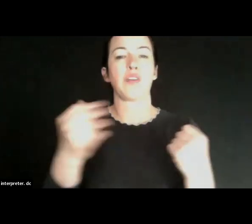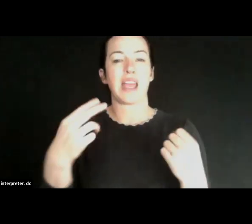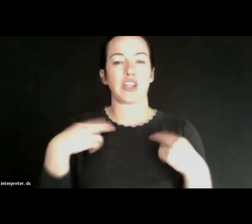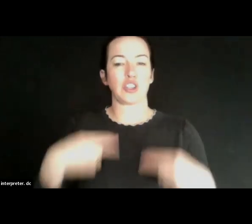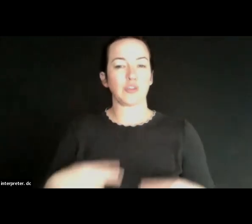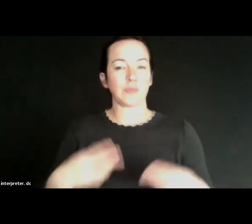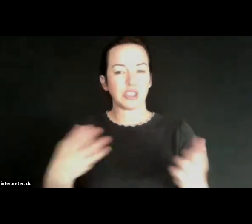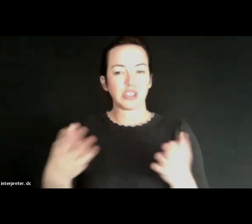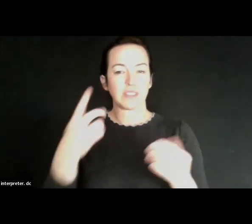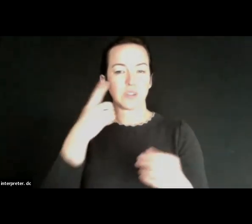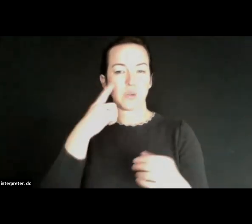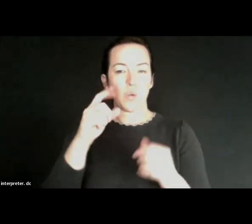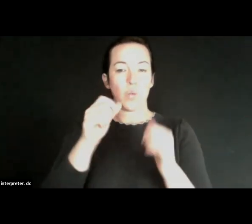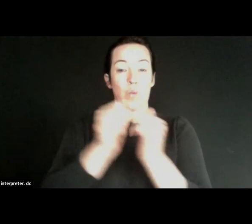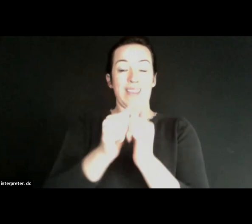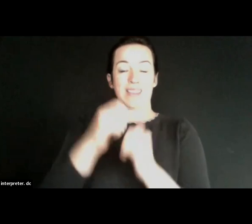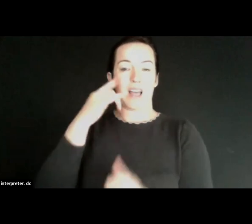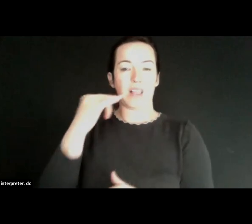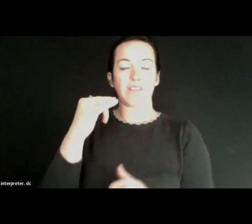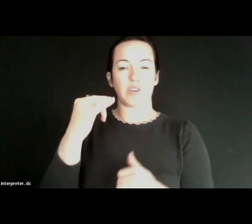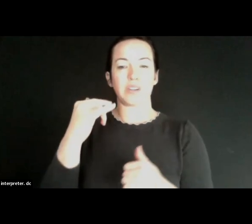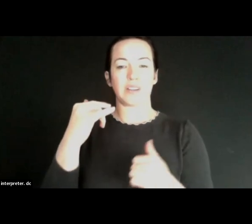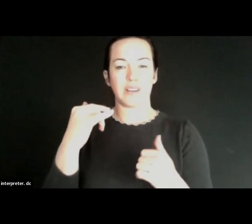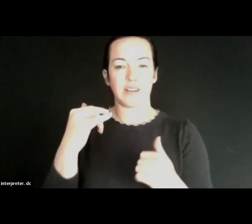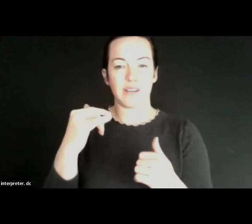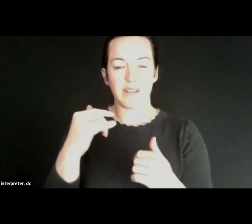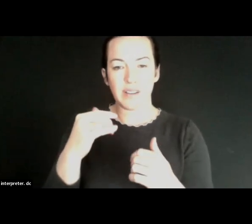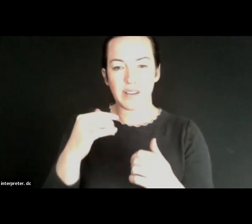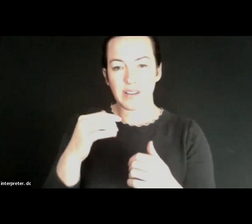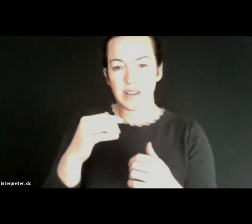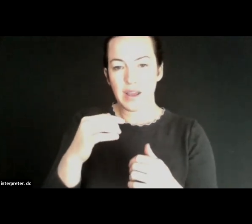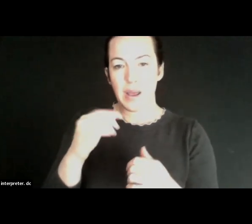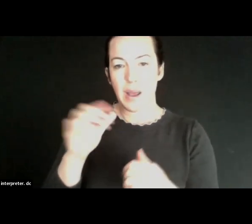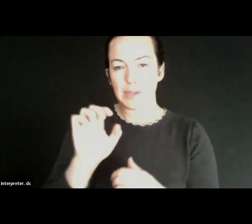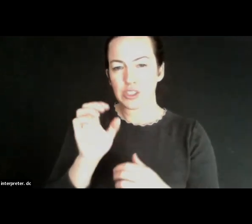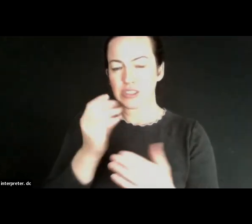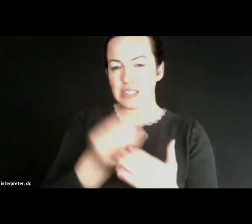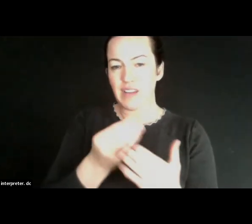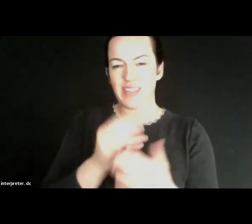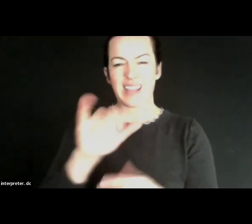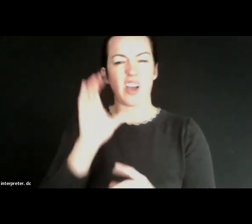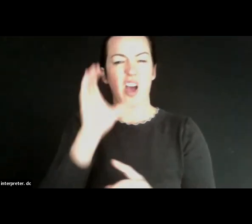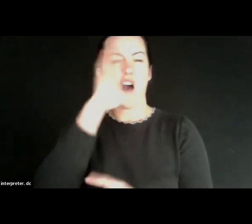Merging Technology Fund and CETF Is a little bit of an oddball organization, because we are a